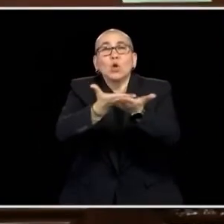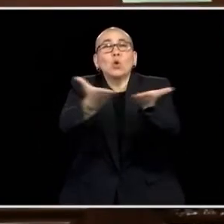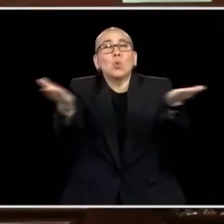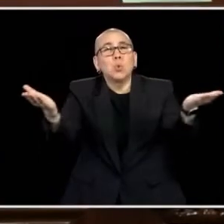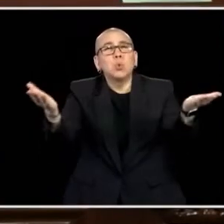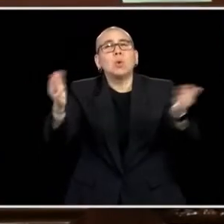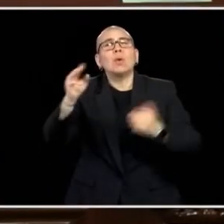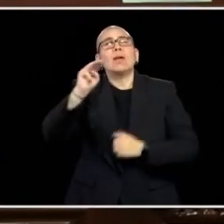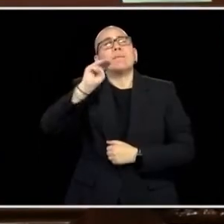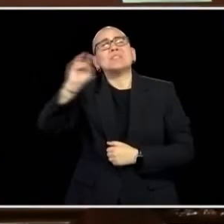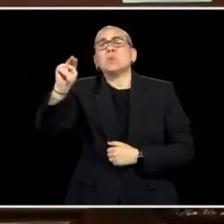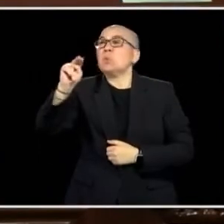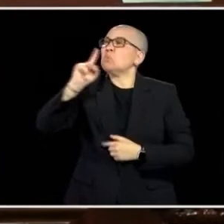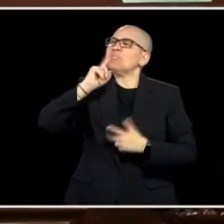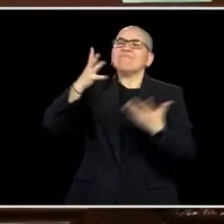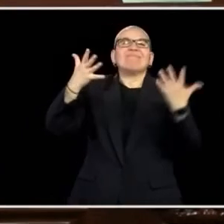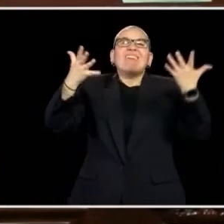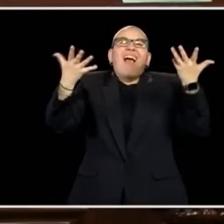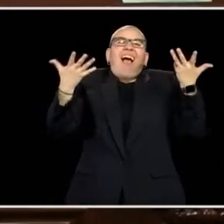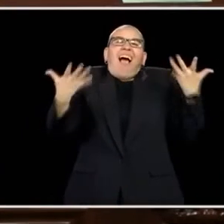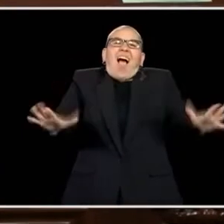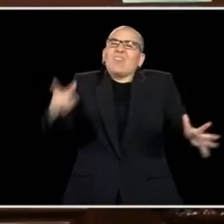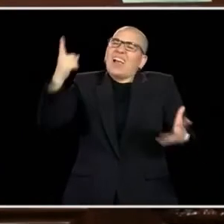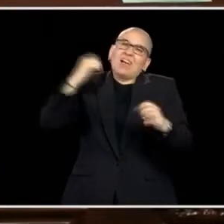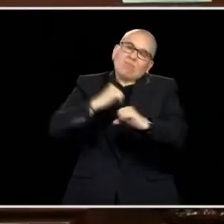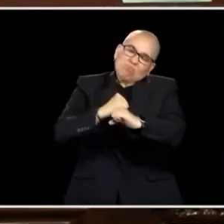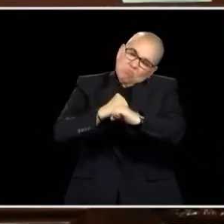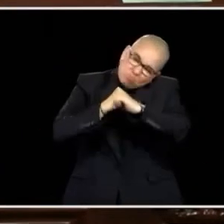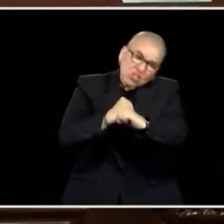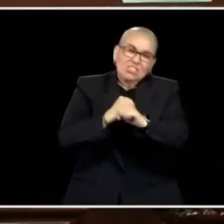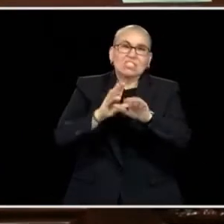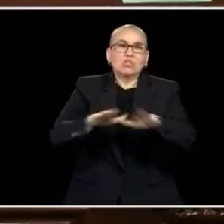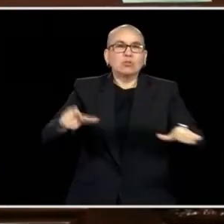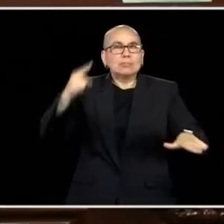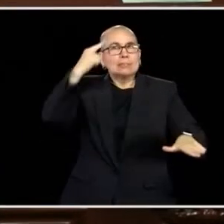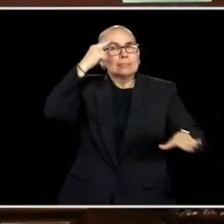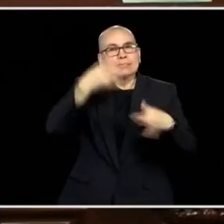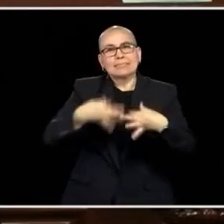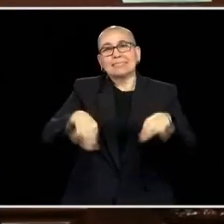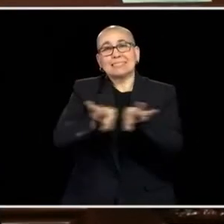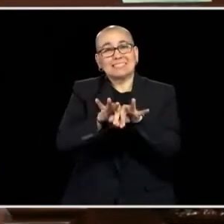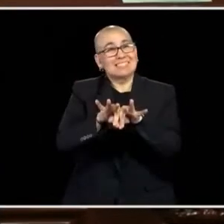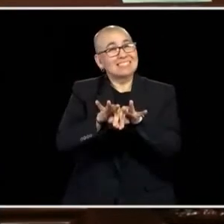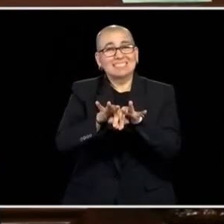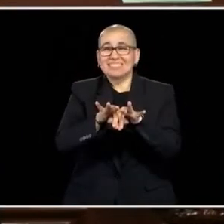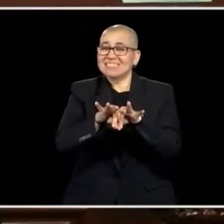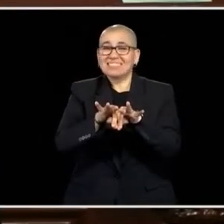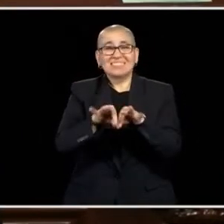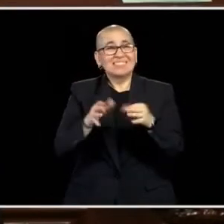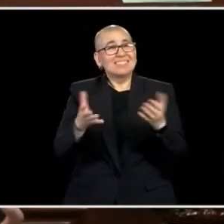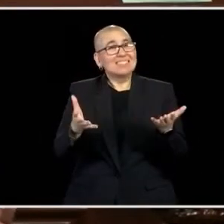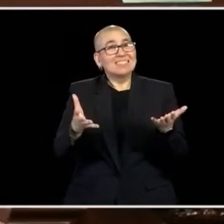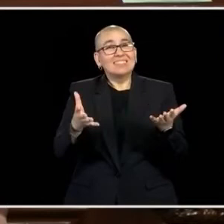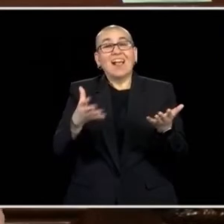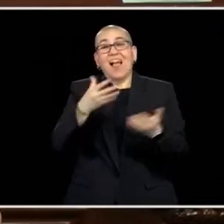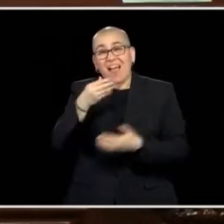I WANT TO THANK ALL OF YOU, MINNESOTA CLEARLY PROTECTED OUR CHILD CARE INDUSTRY BETTER THAN ANY OTHER STATE IN THE